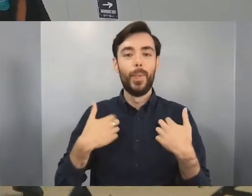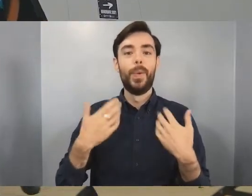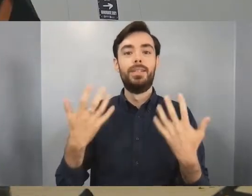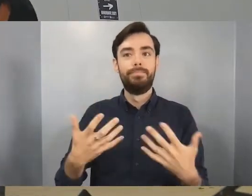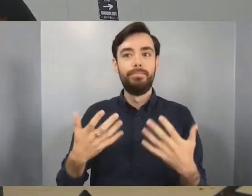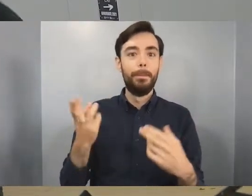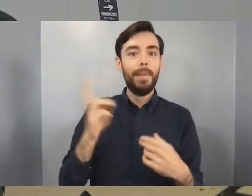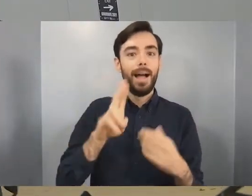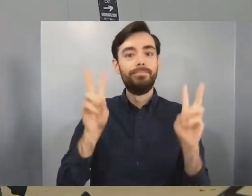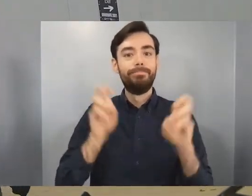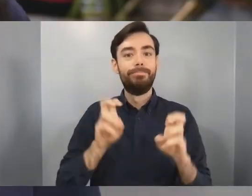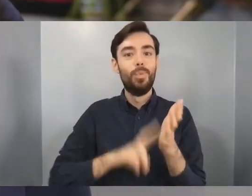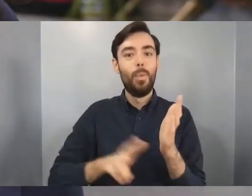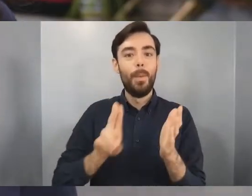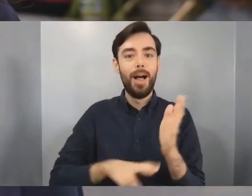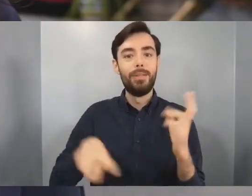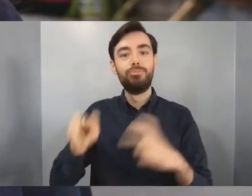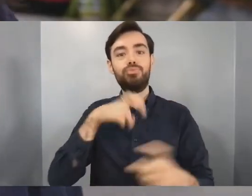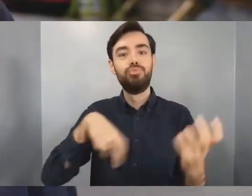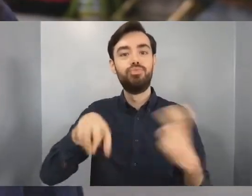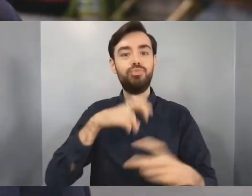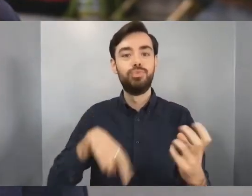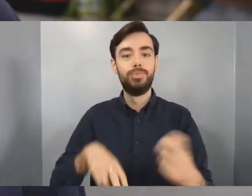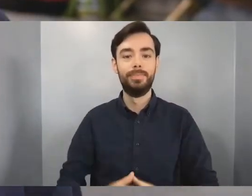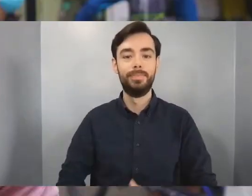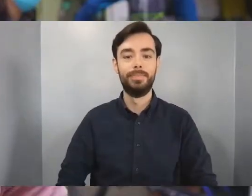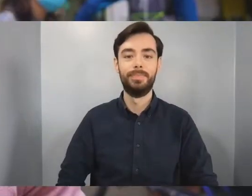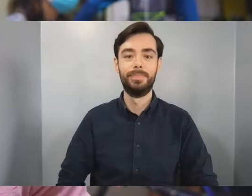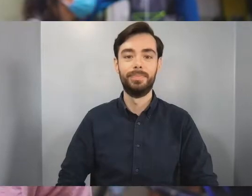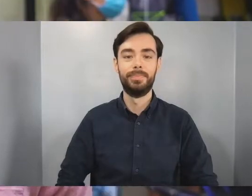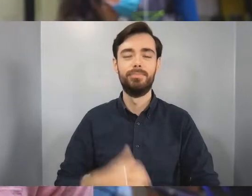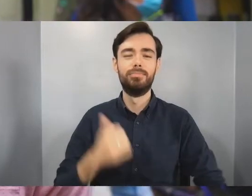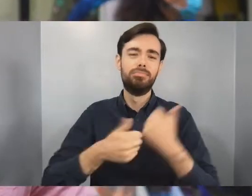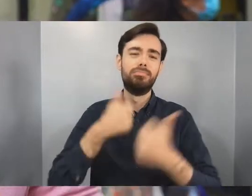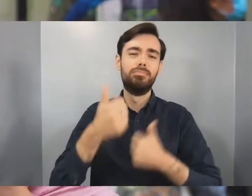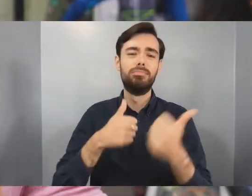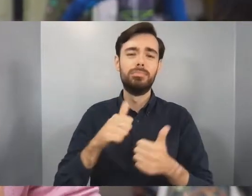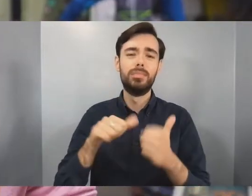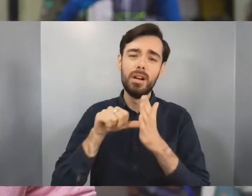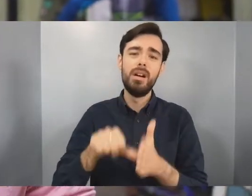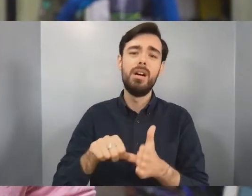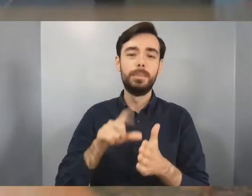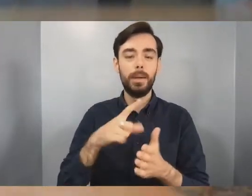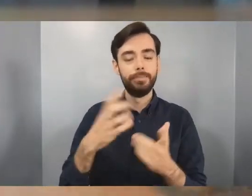Congrats guys it's been such a tough year but we've done it! Whatever you do like just stay relentless.